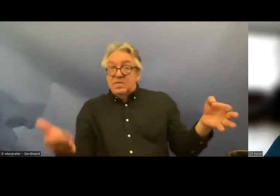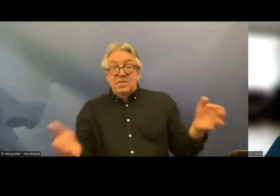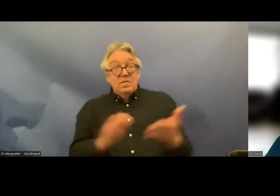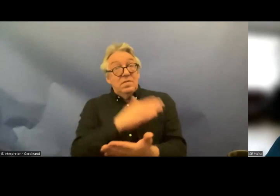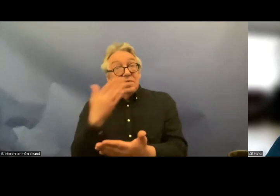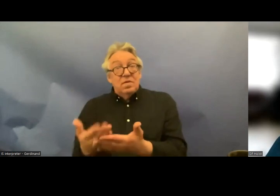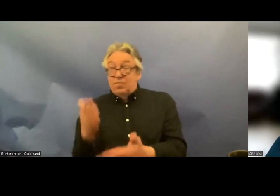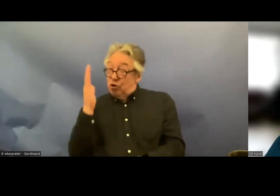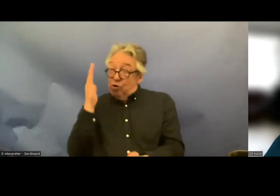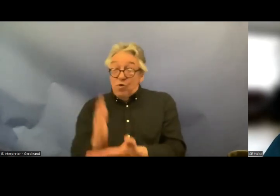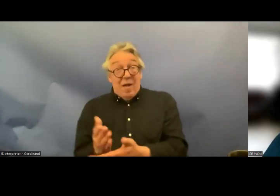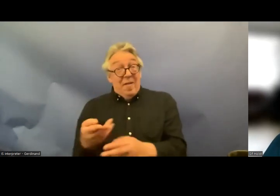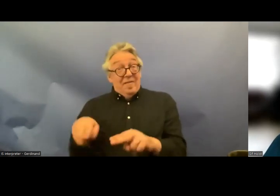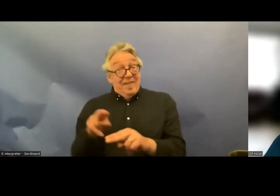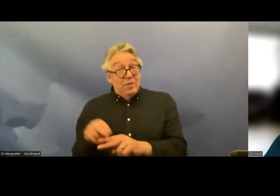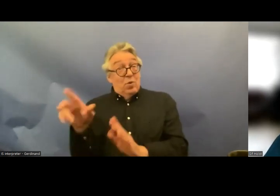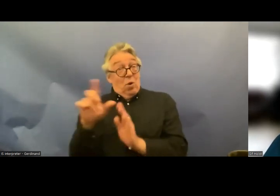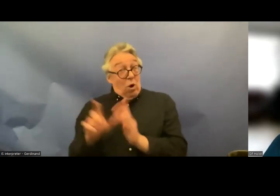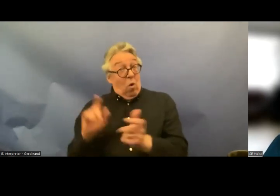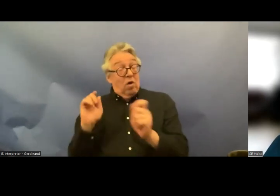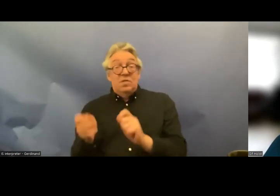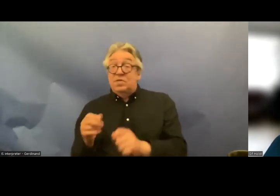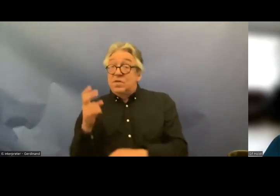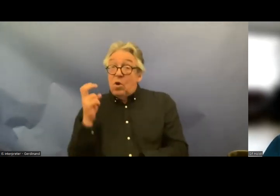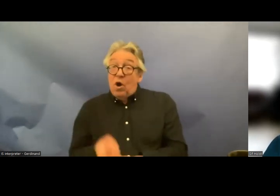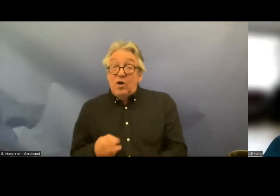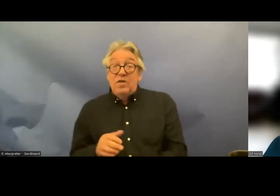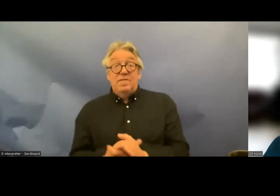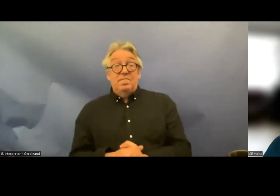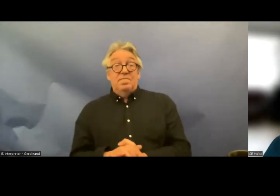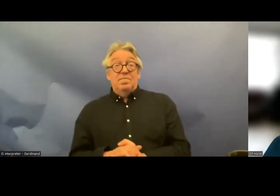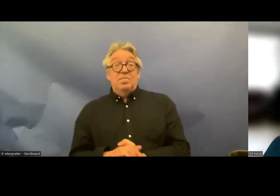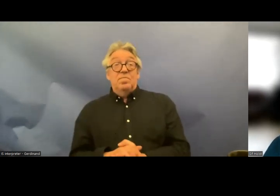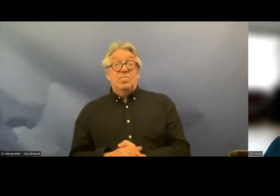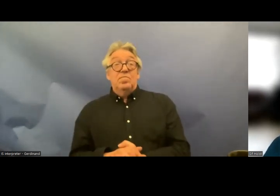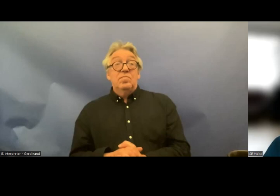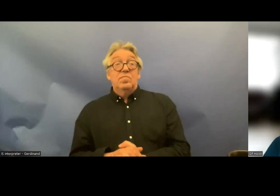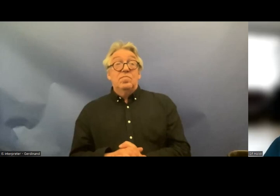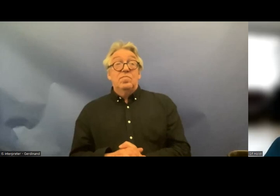National context uh and especially these year where we do seem to have a lot of